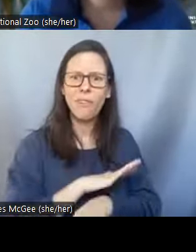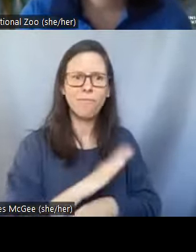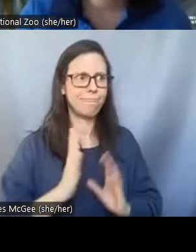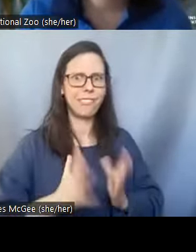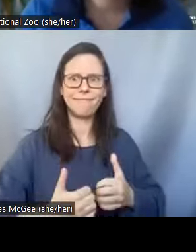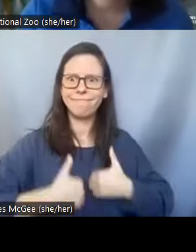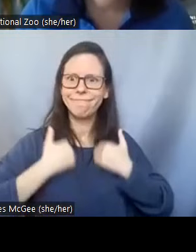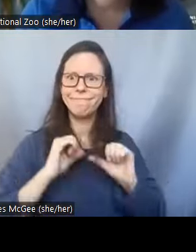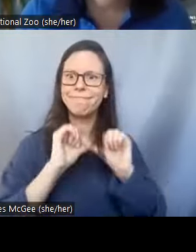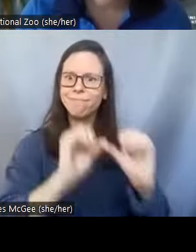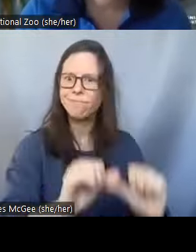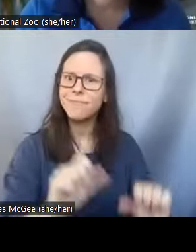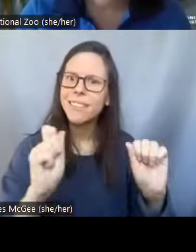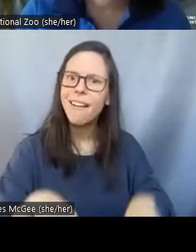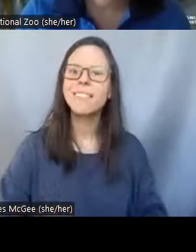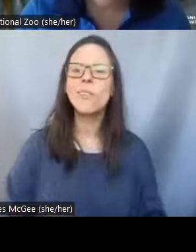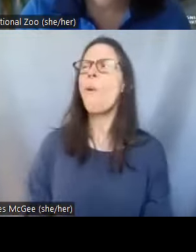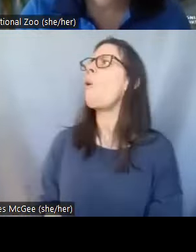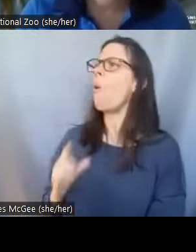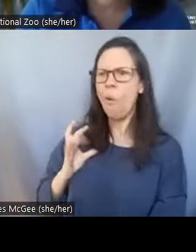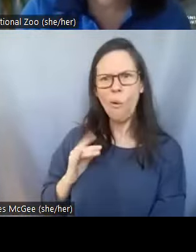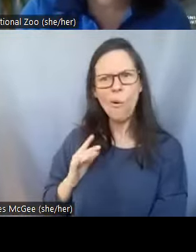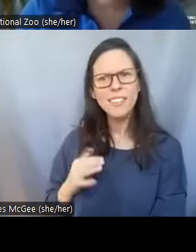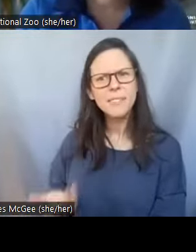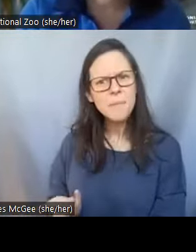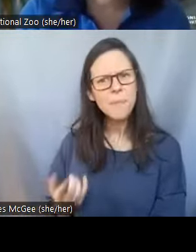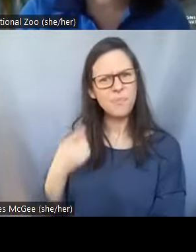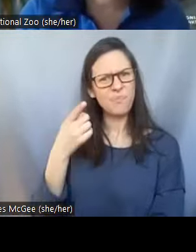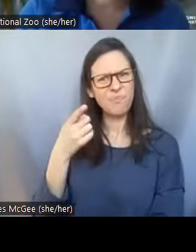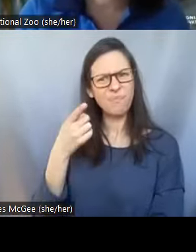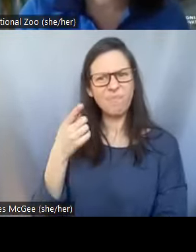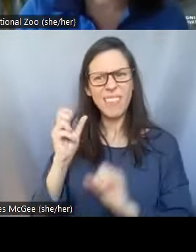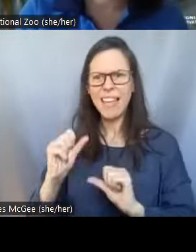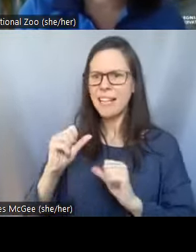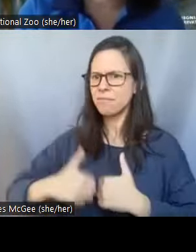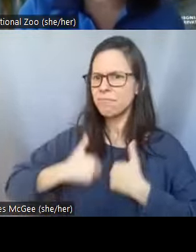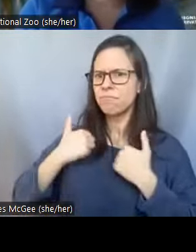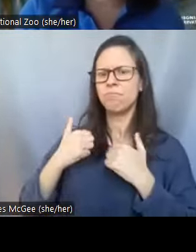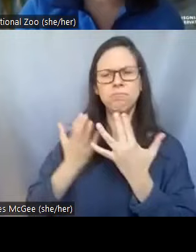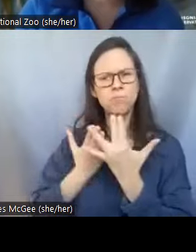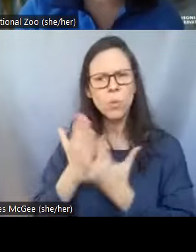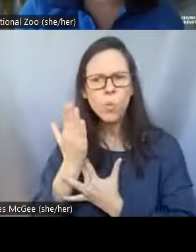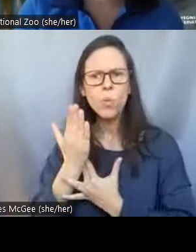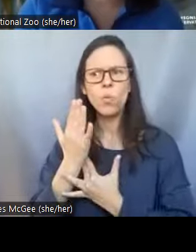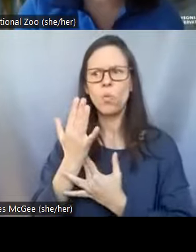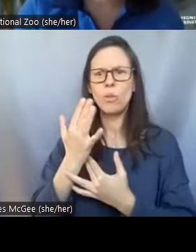Shellie: This is really really neat, so you said it it can survive these dry um uh environments and then